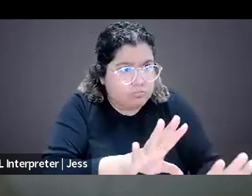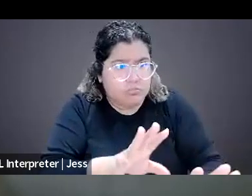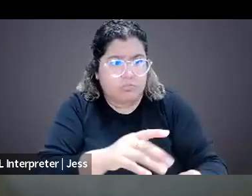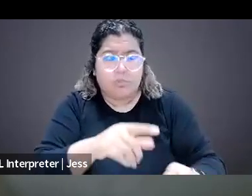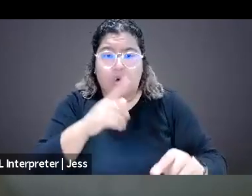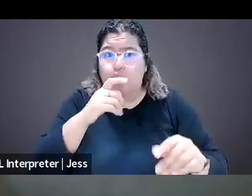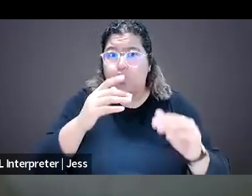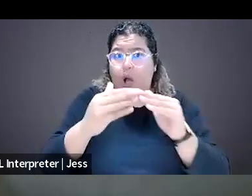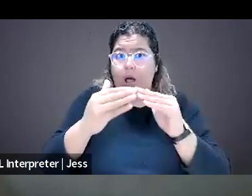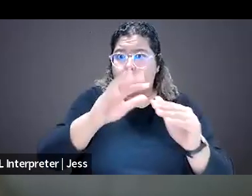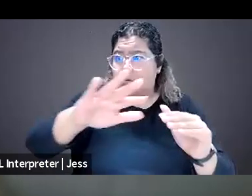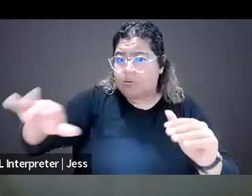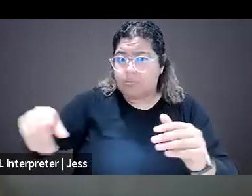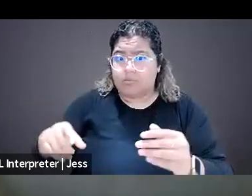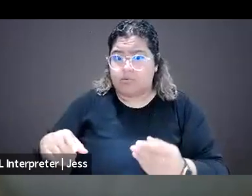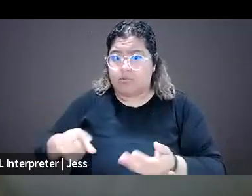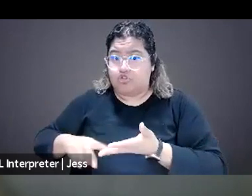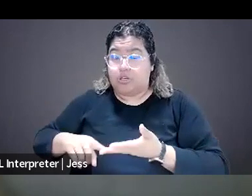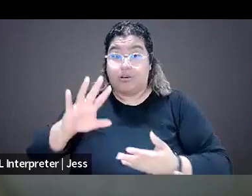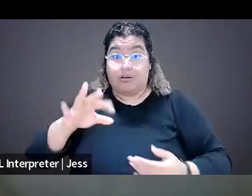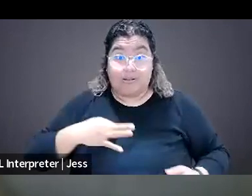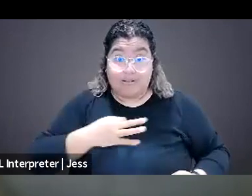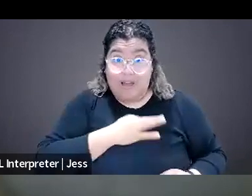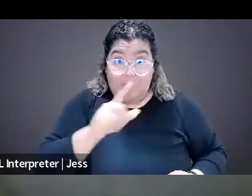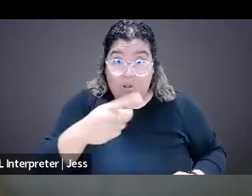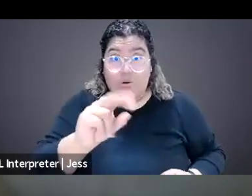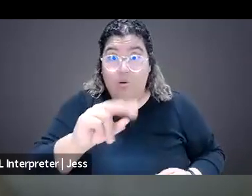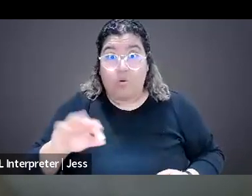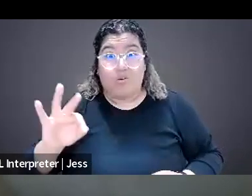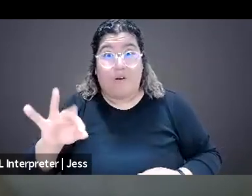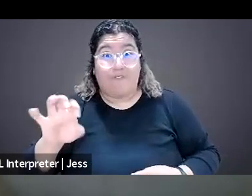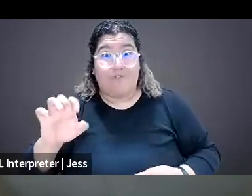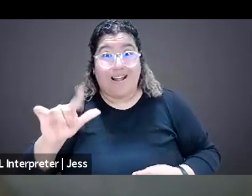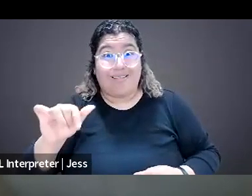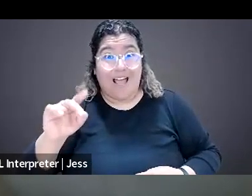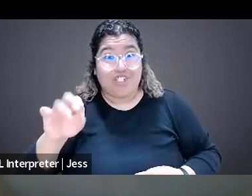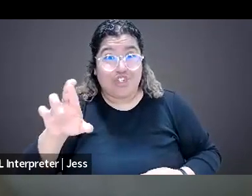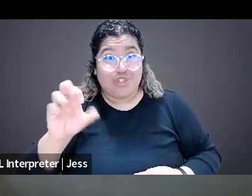And I just wanna highlight not only staff freelancers, we always, always, always forget freelancers.